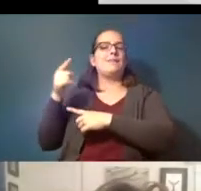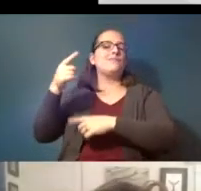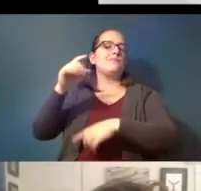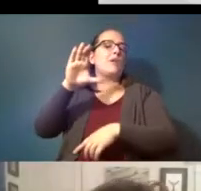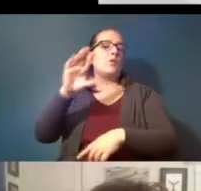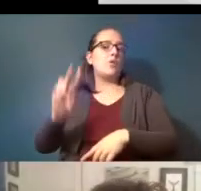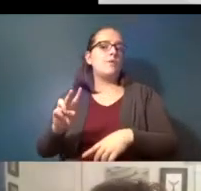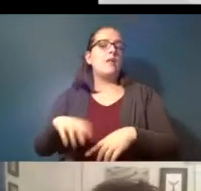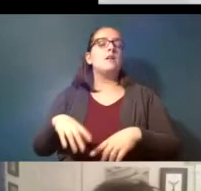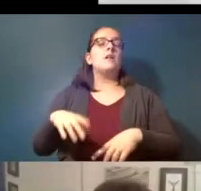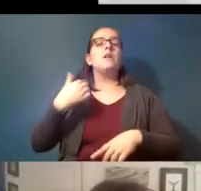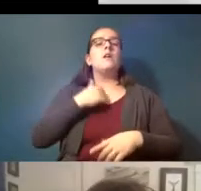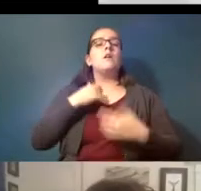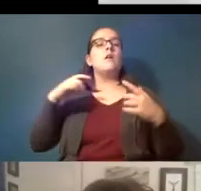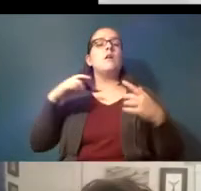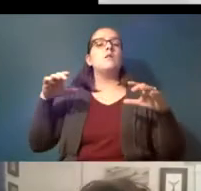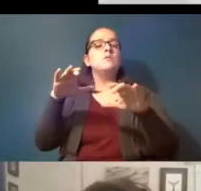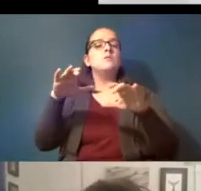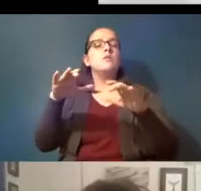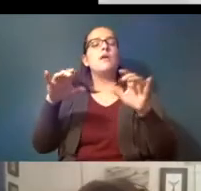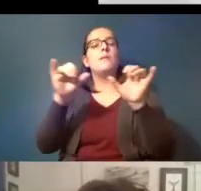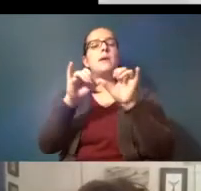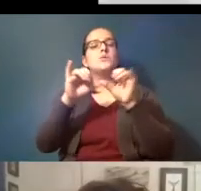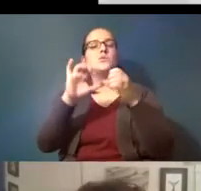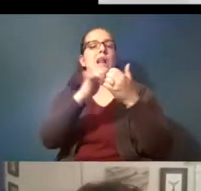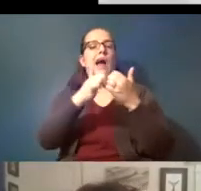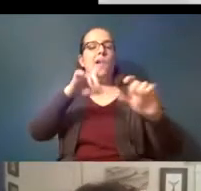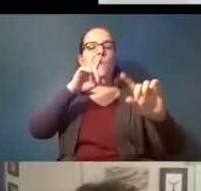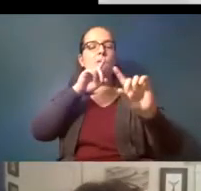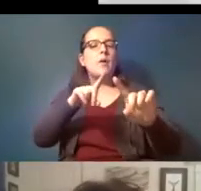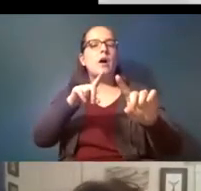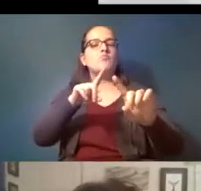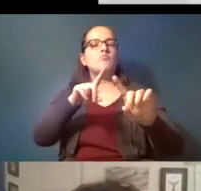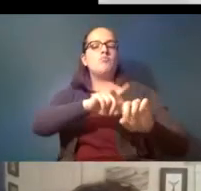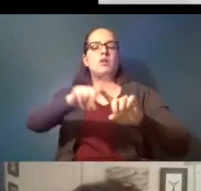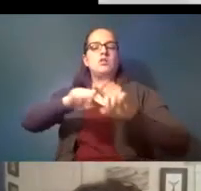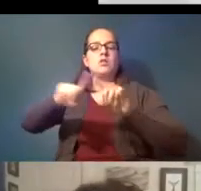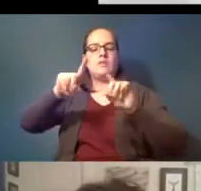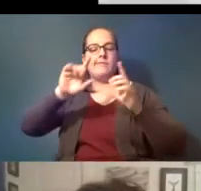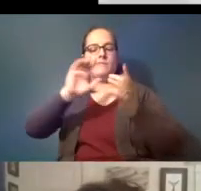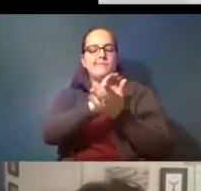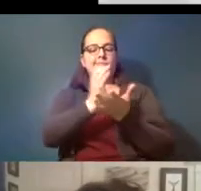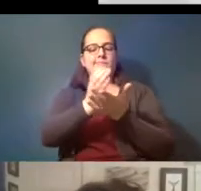and what we're doing is measuring how they respond to different concentrations of tire ware particles